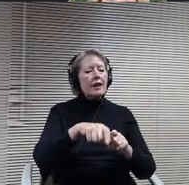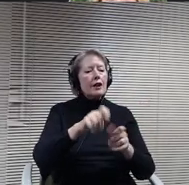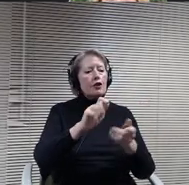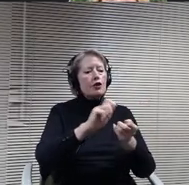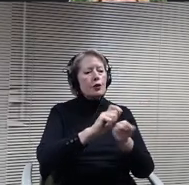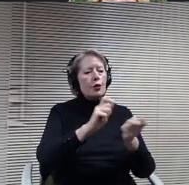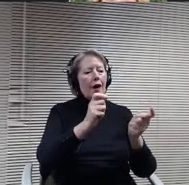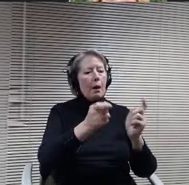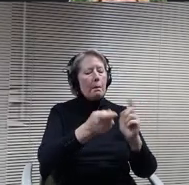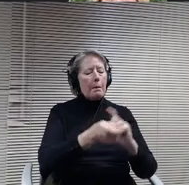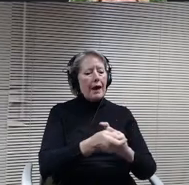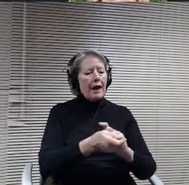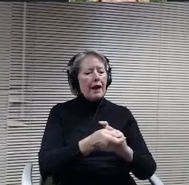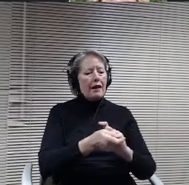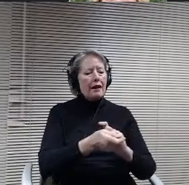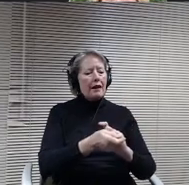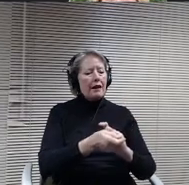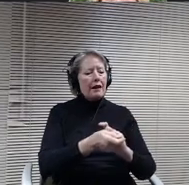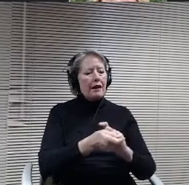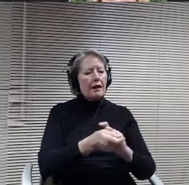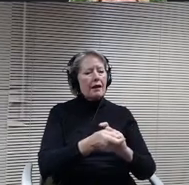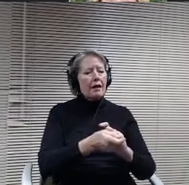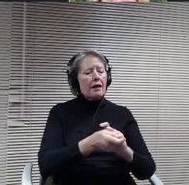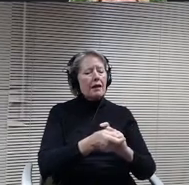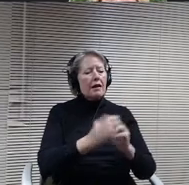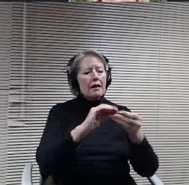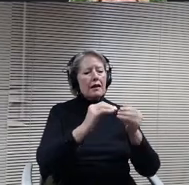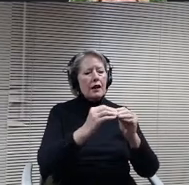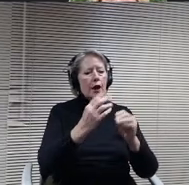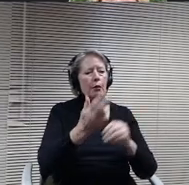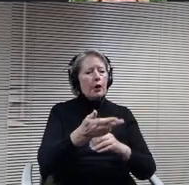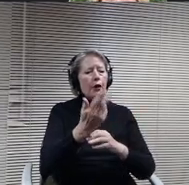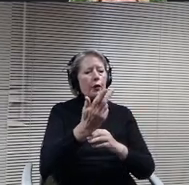numeral #3 letter a remove the word image below.